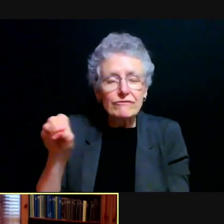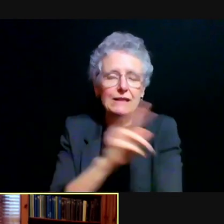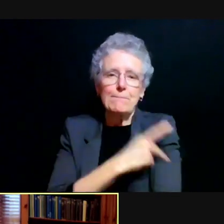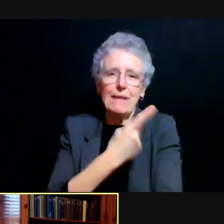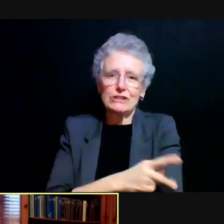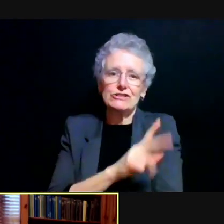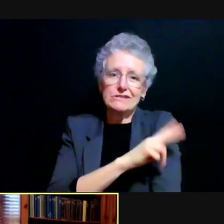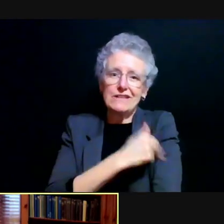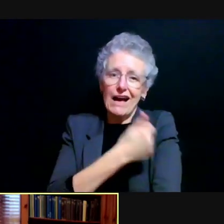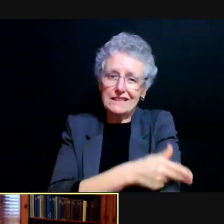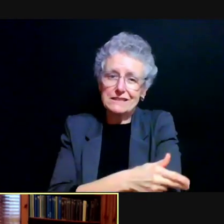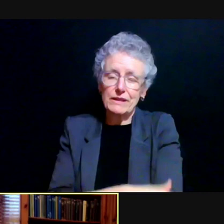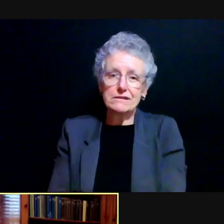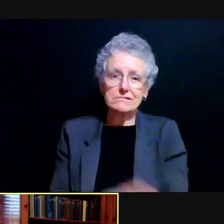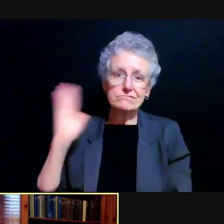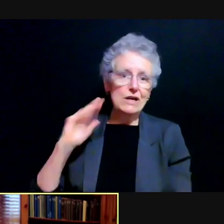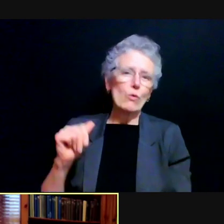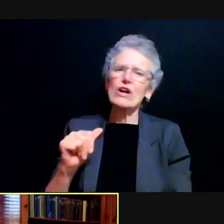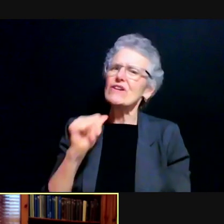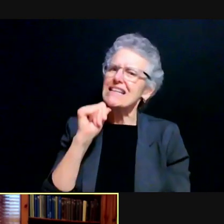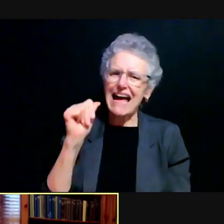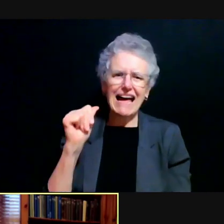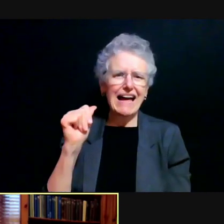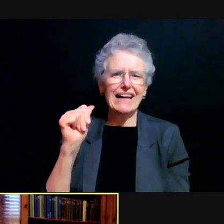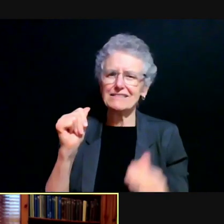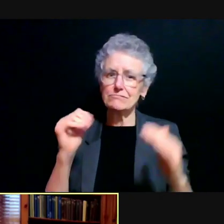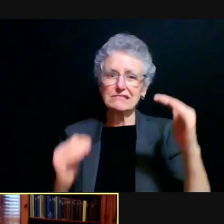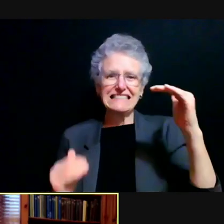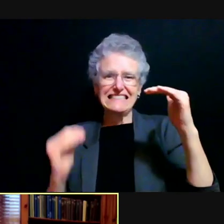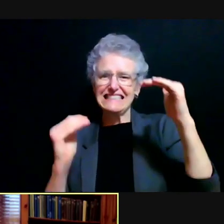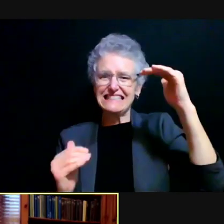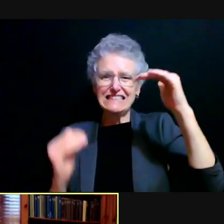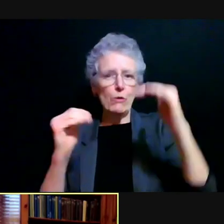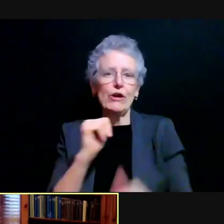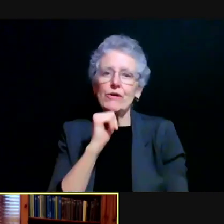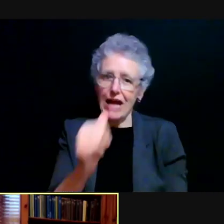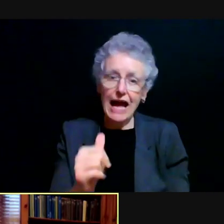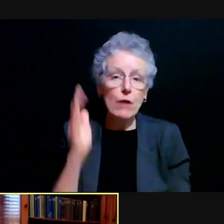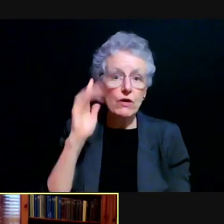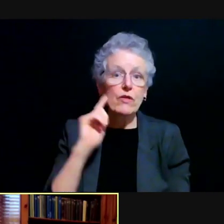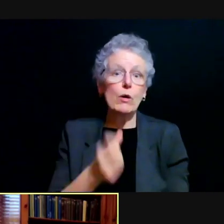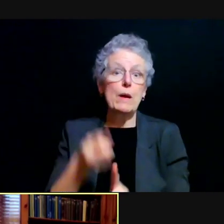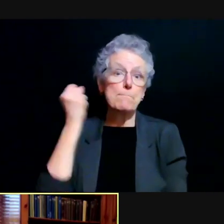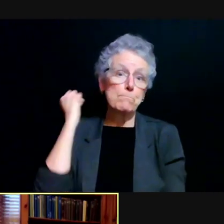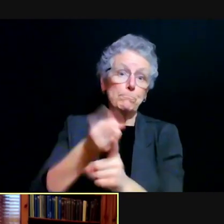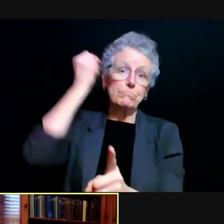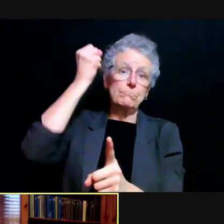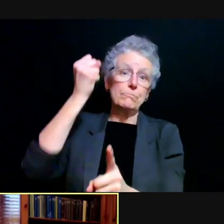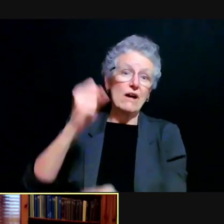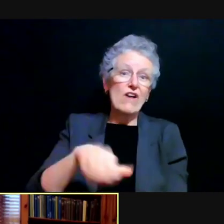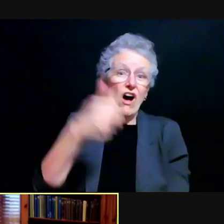So, you know, we're not near those levels yet where there'll be profound effects on other kinds of care